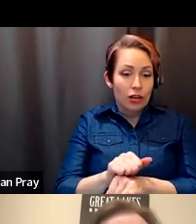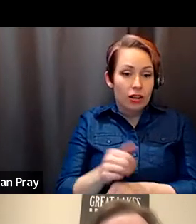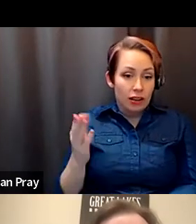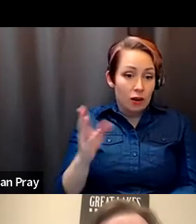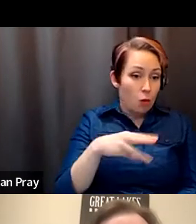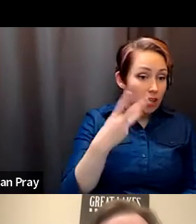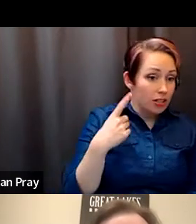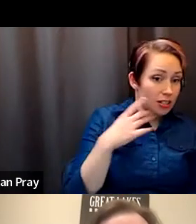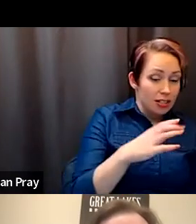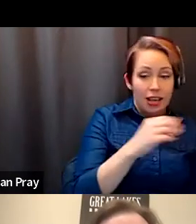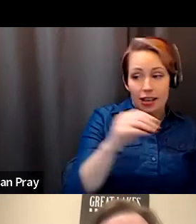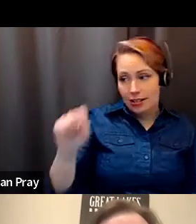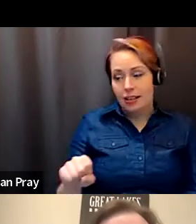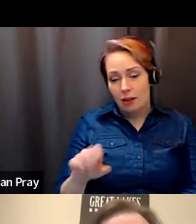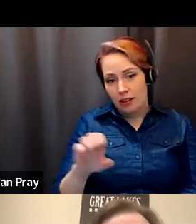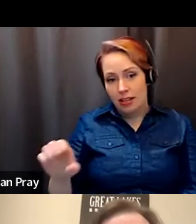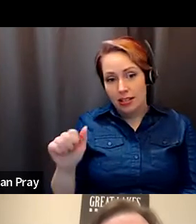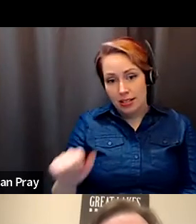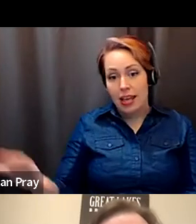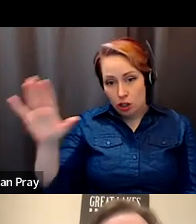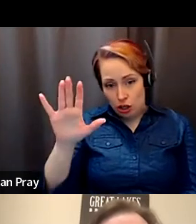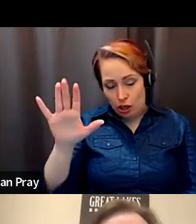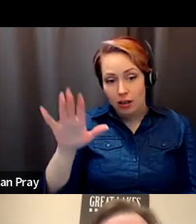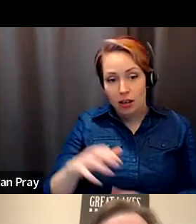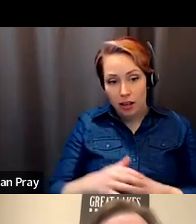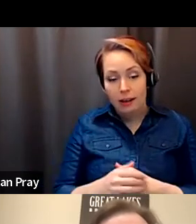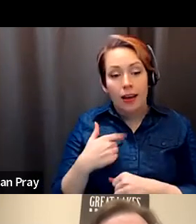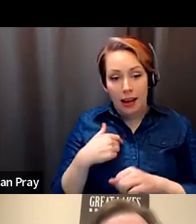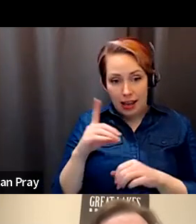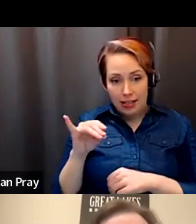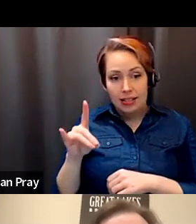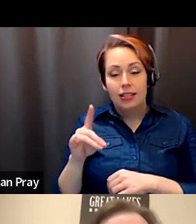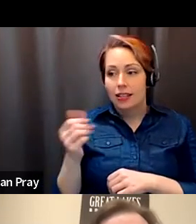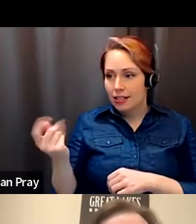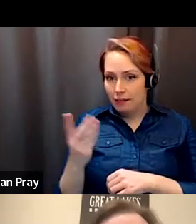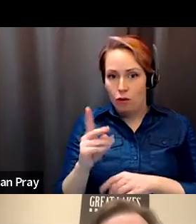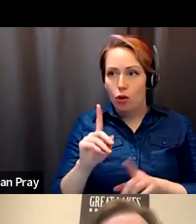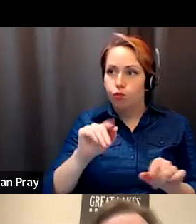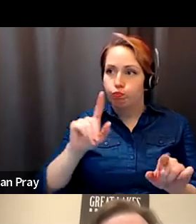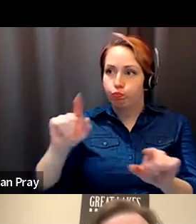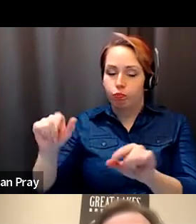Salvador Santino Regilme: At Yale part of the PhD um I conducted several of these informal interviews.